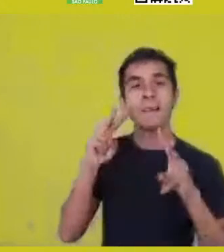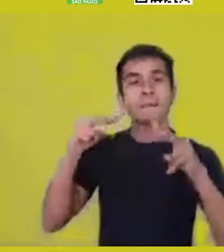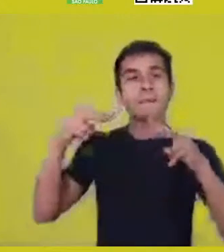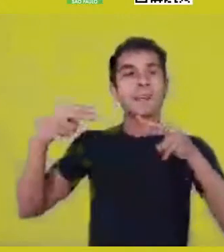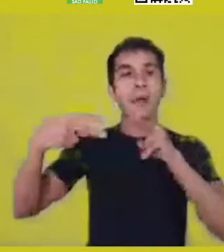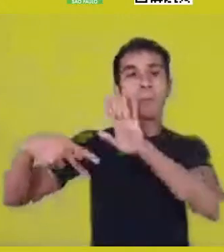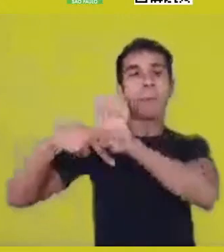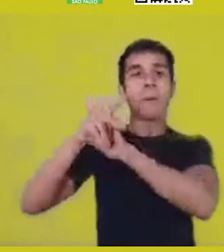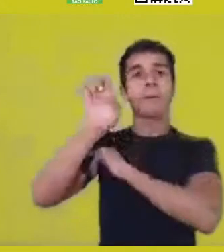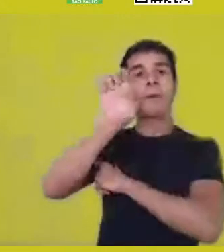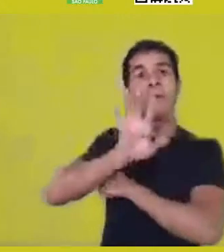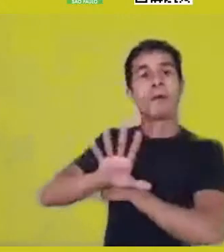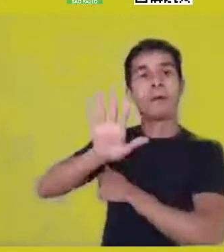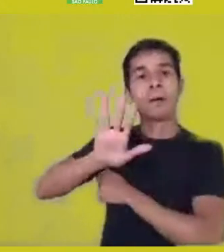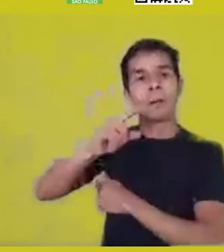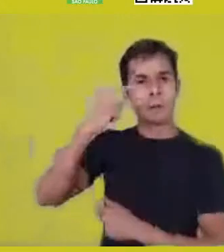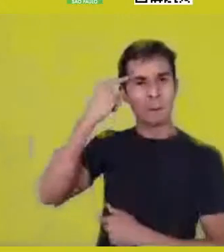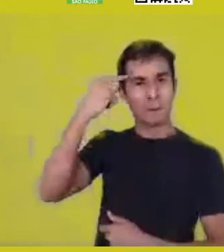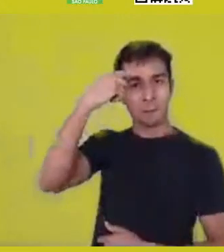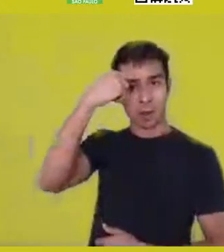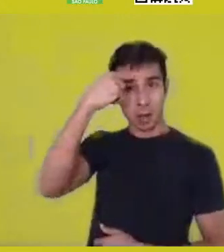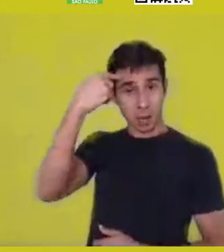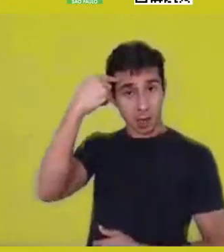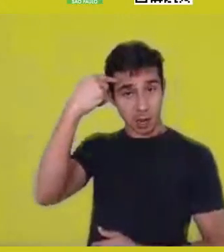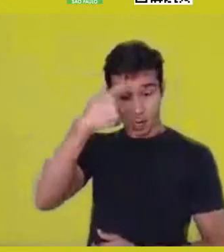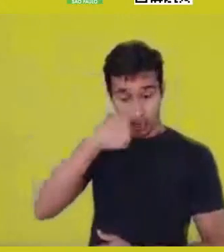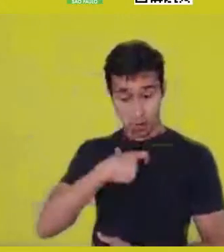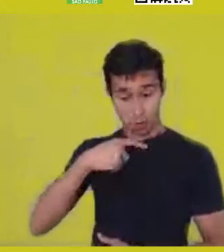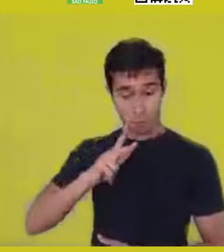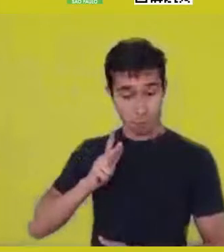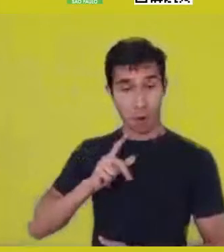and I act for myself and I don’t have responsibilities to a whole.